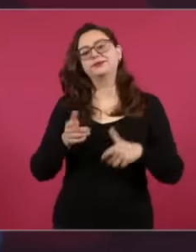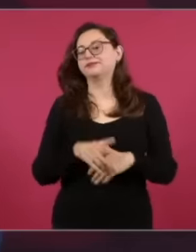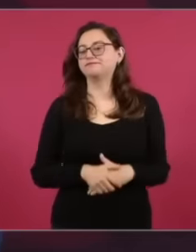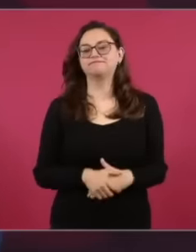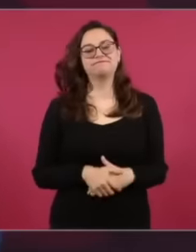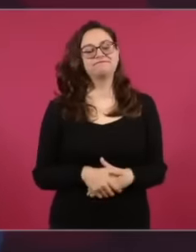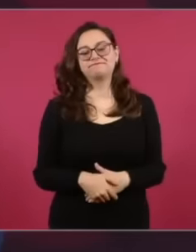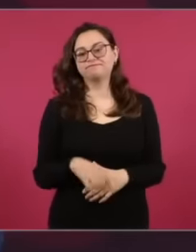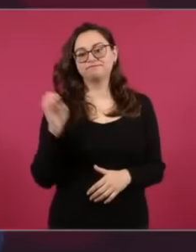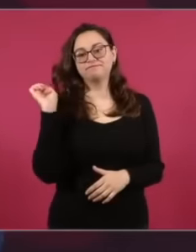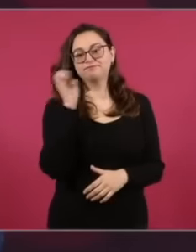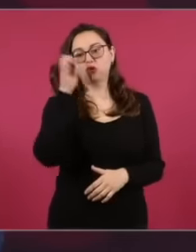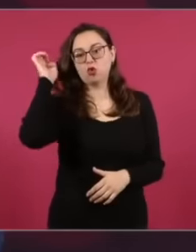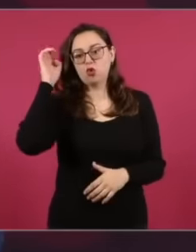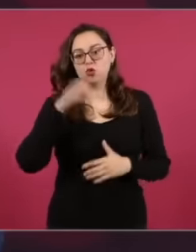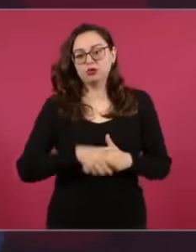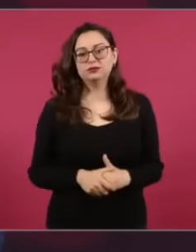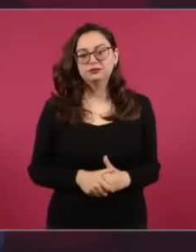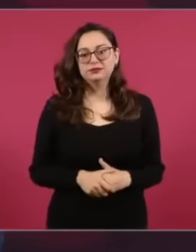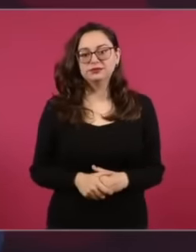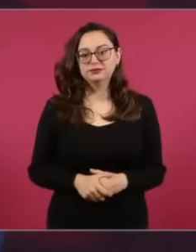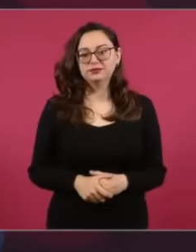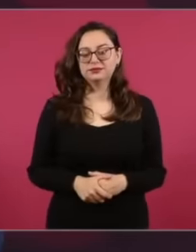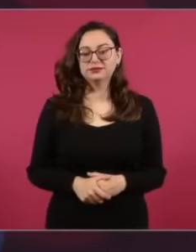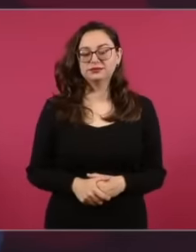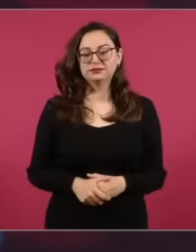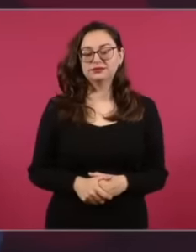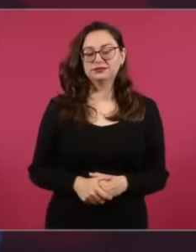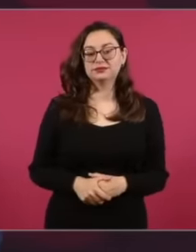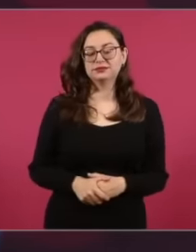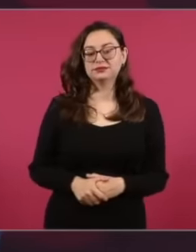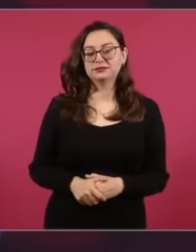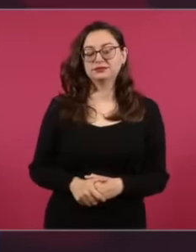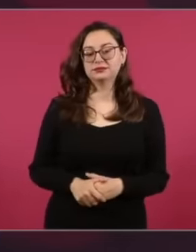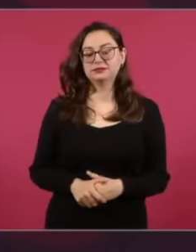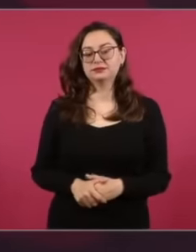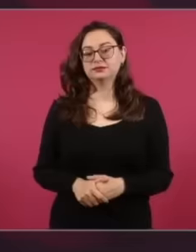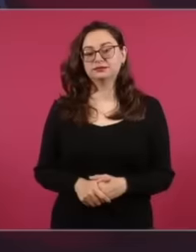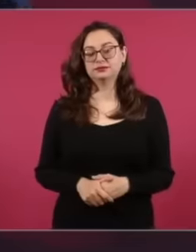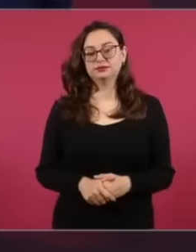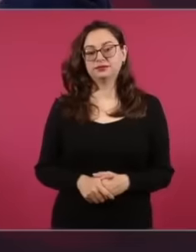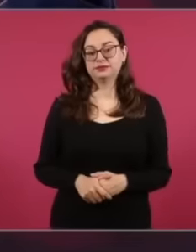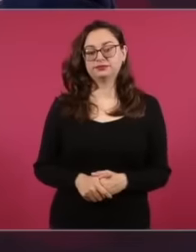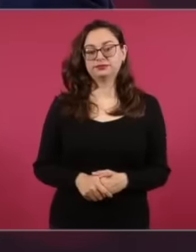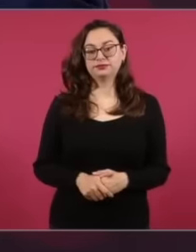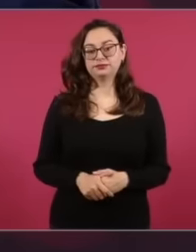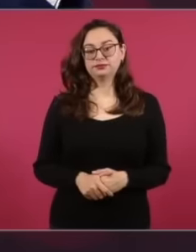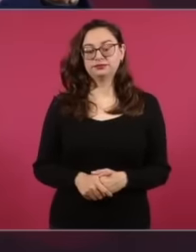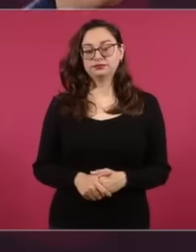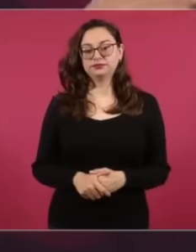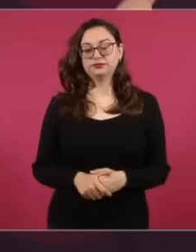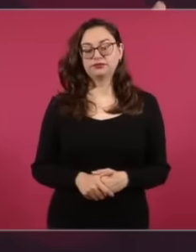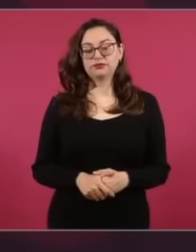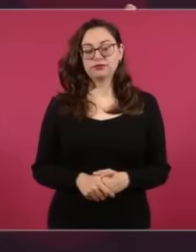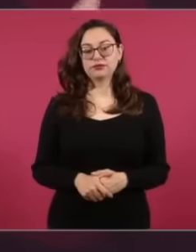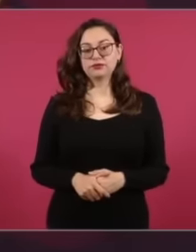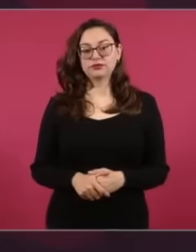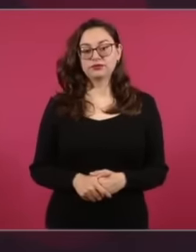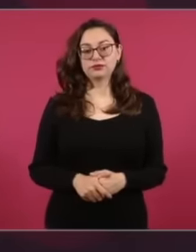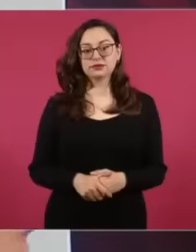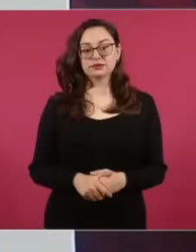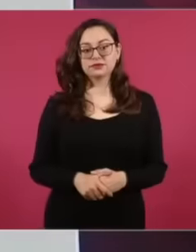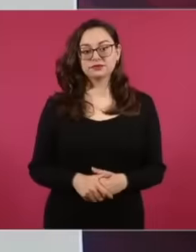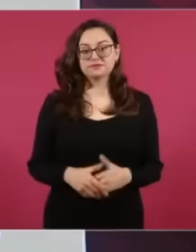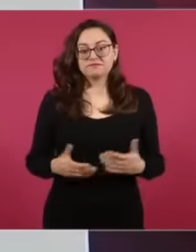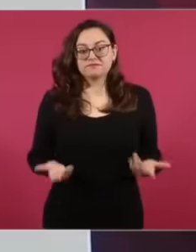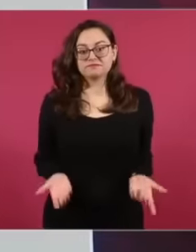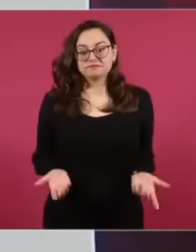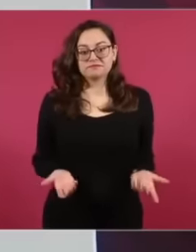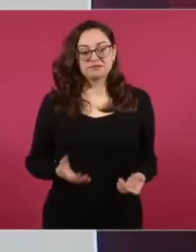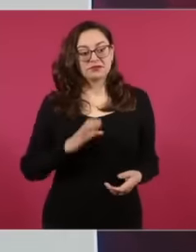this one who should Claudio x González report how much received